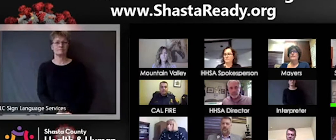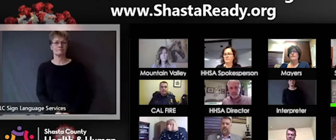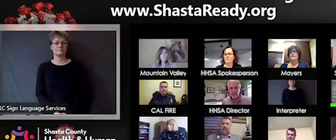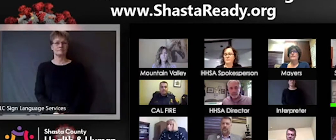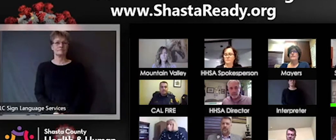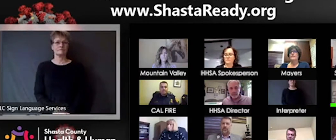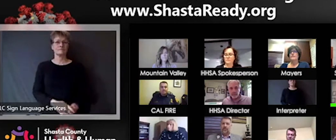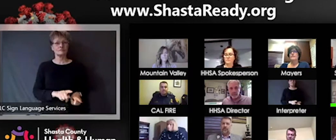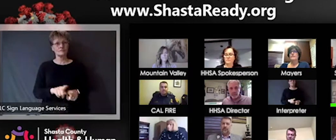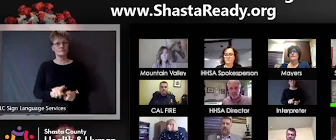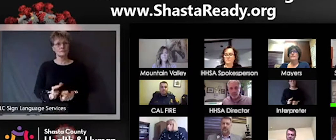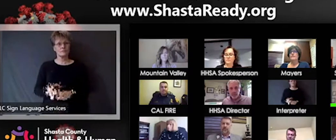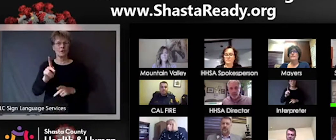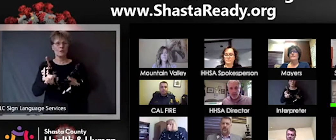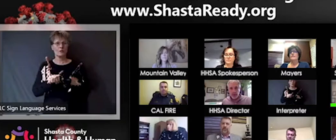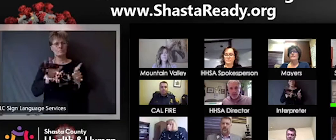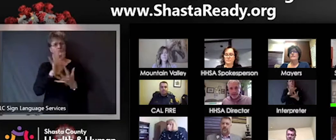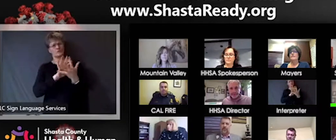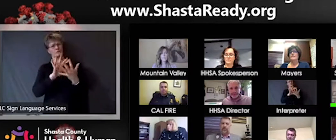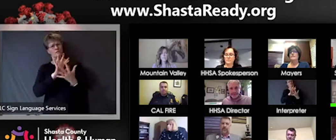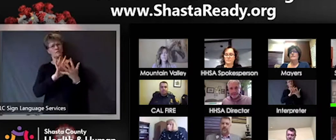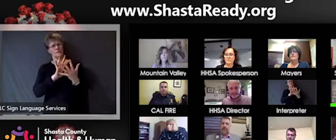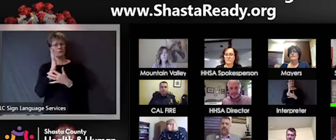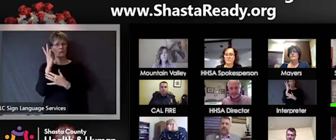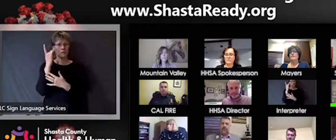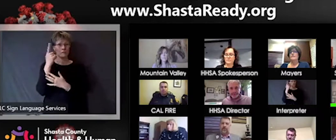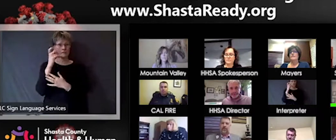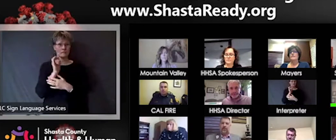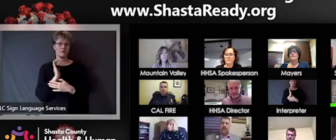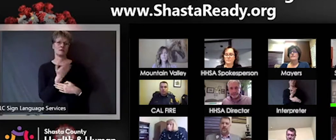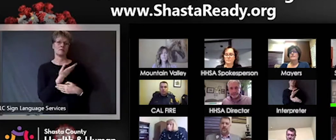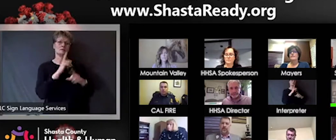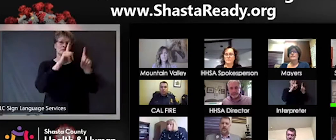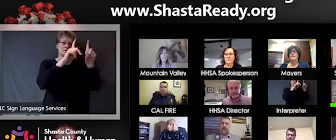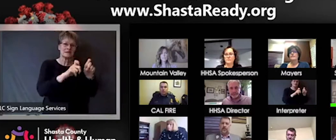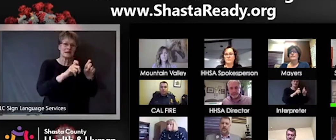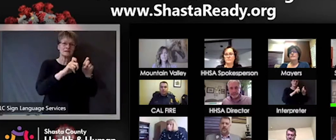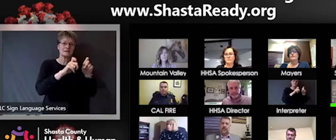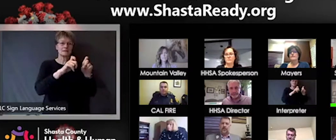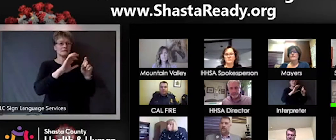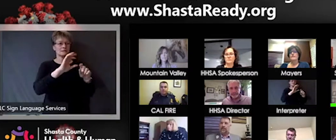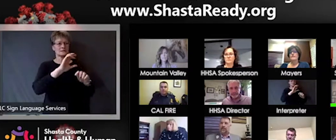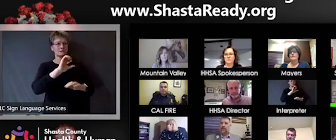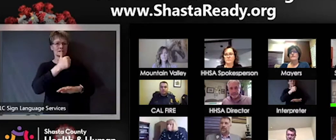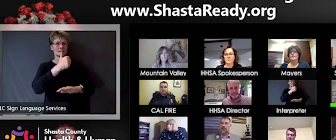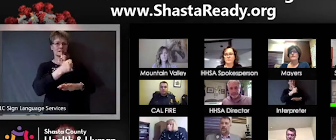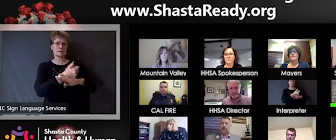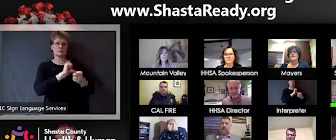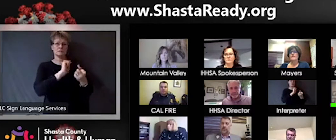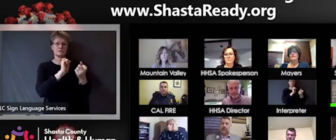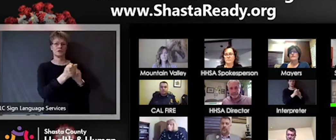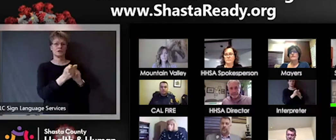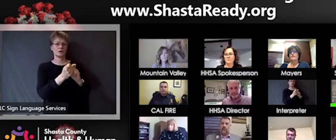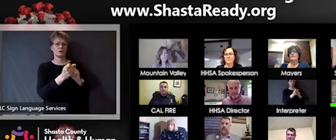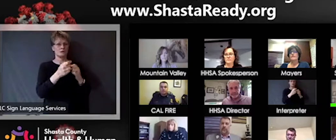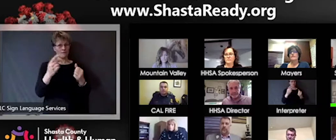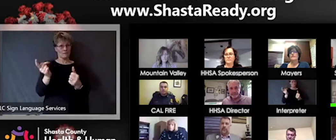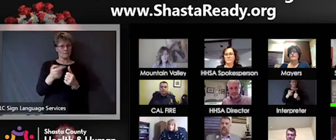it's been confusing because our testing strategies have changed over time as this outbreak has been evolving. Originally, when most of the cases were